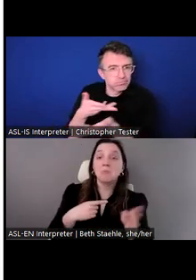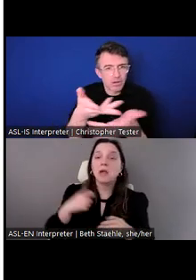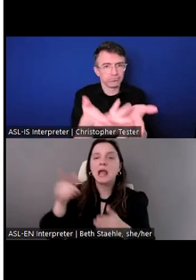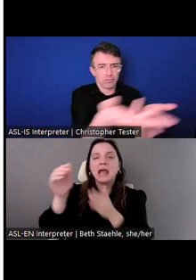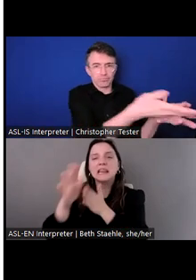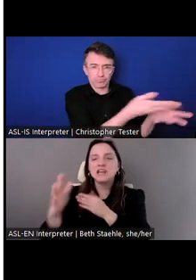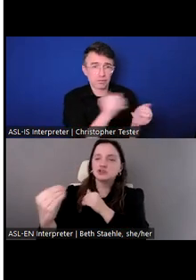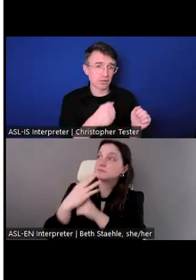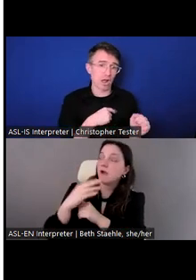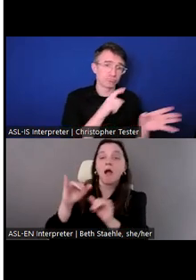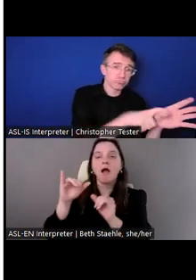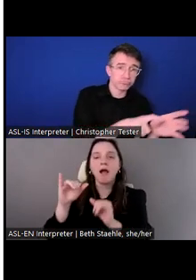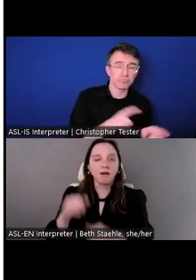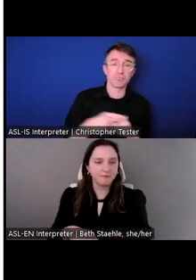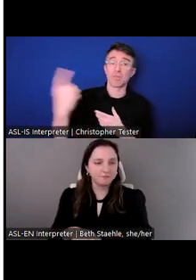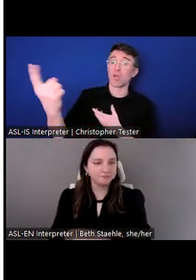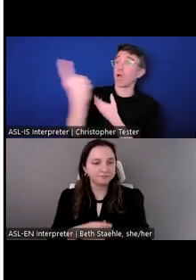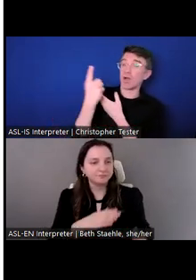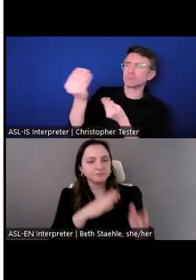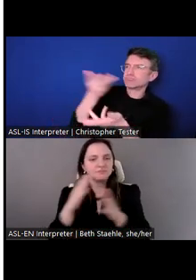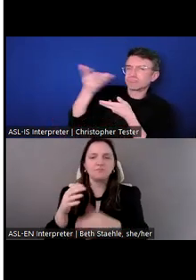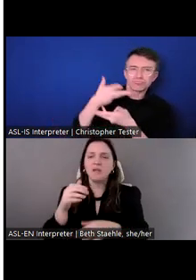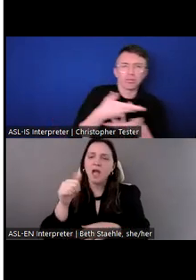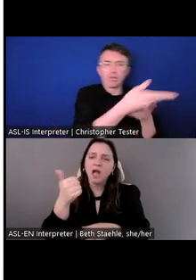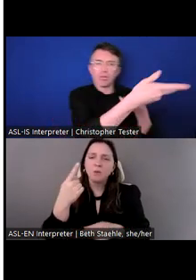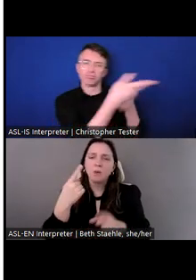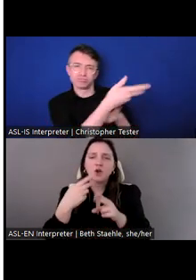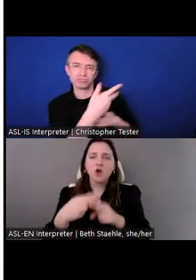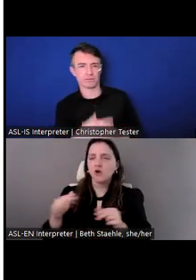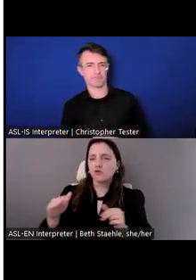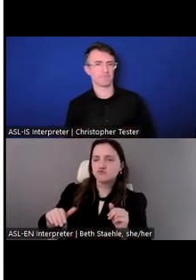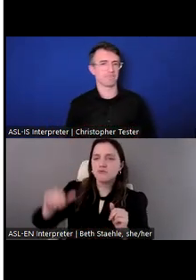learn about leadership, and different things like that. We have one called Raise the Children.